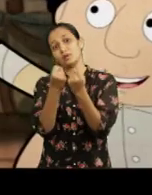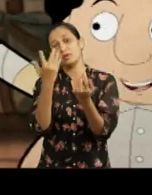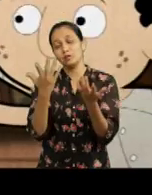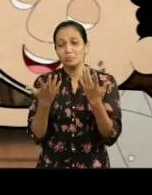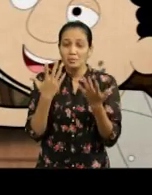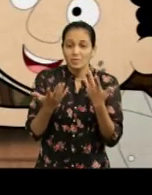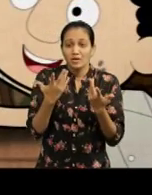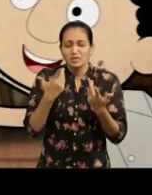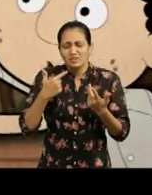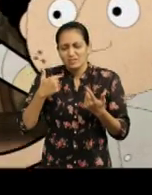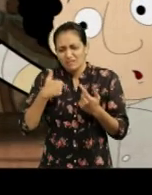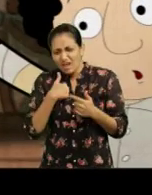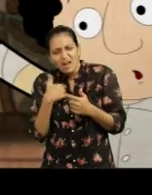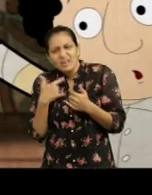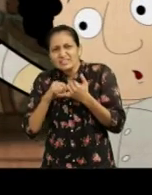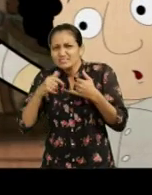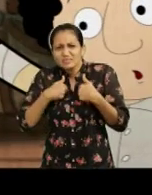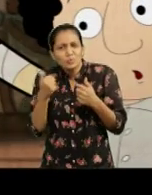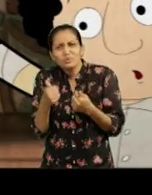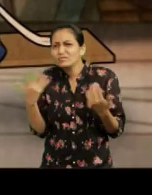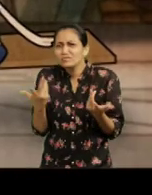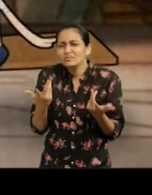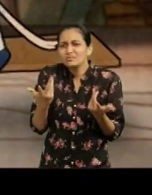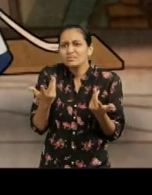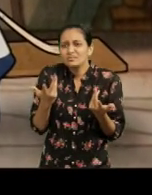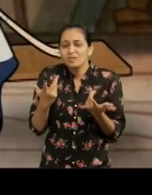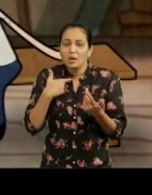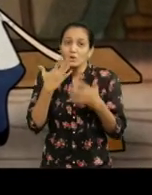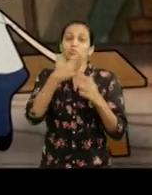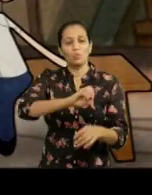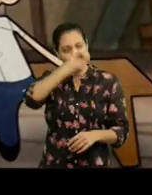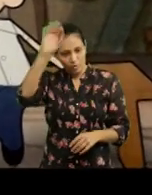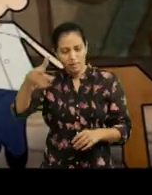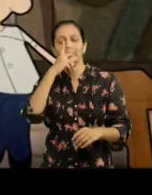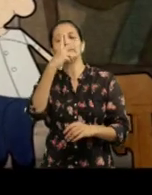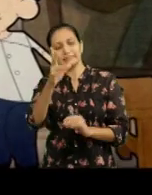(sachin) And what am I good at? We will need to send you to school to find that out.